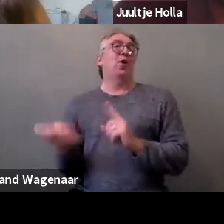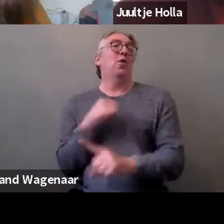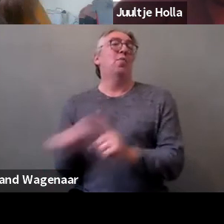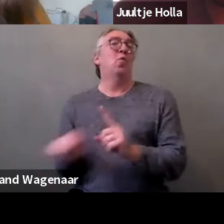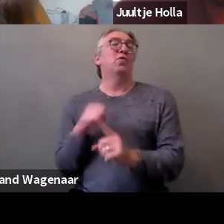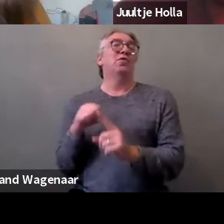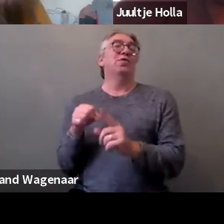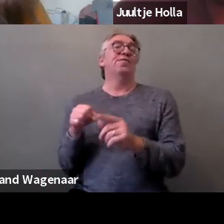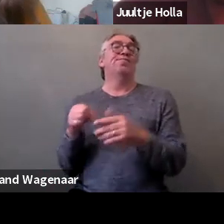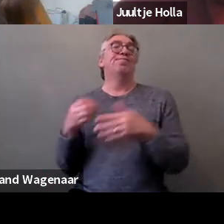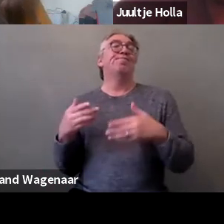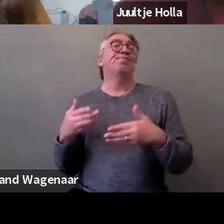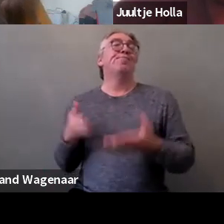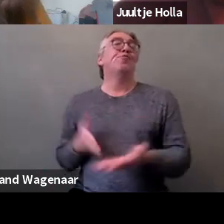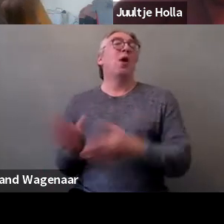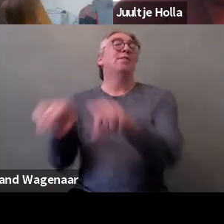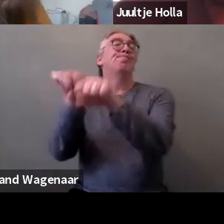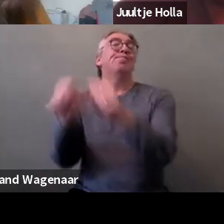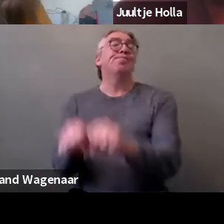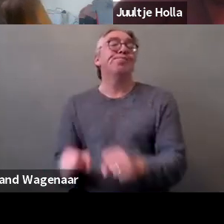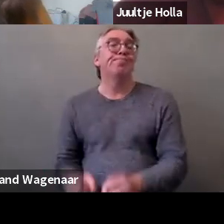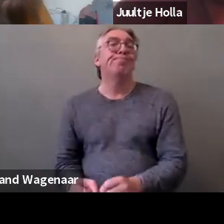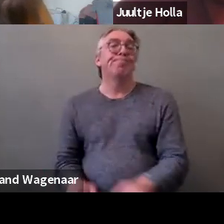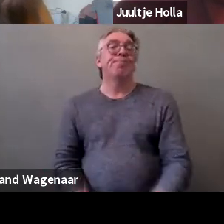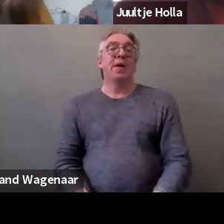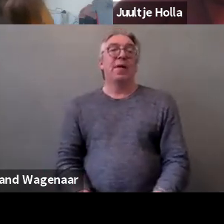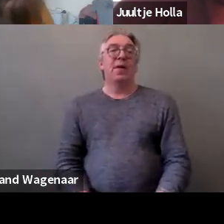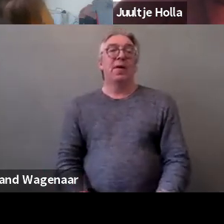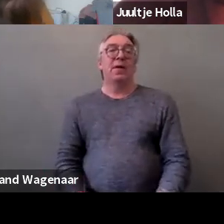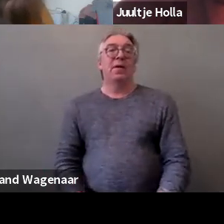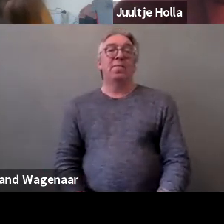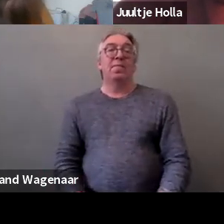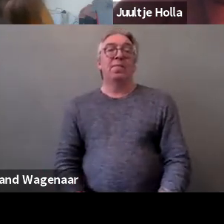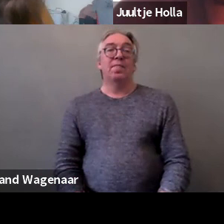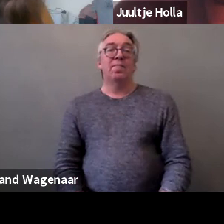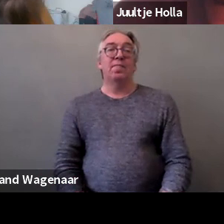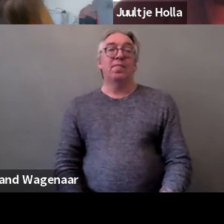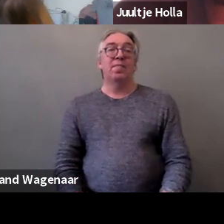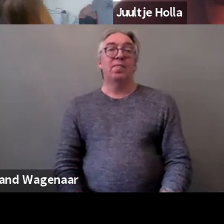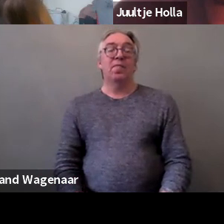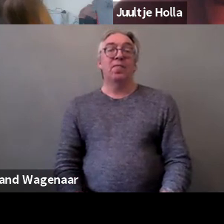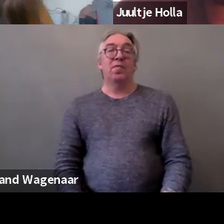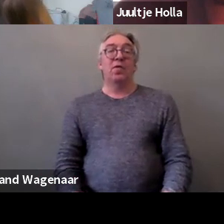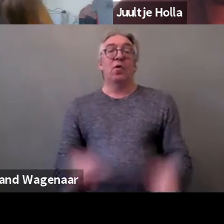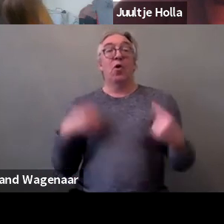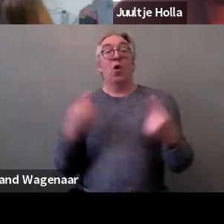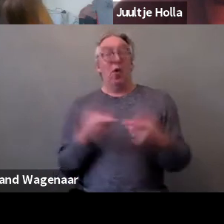faced by women and girls with disabilities. In addition to violence, we also need to address